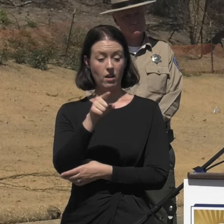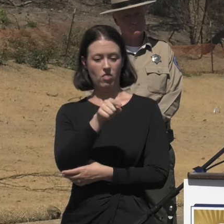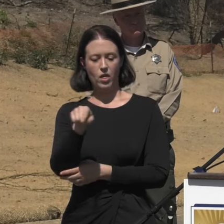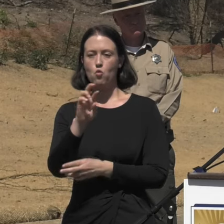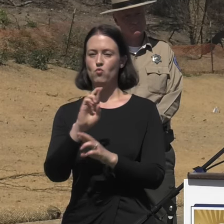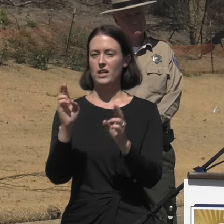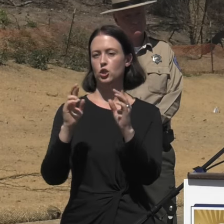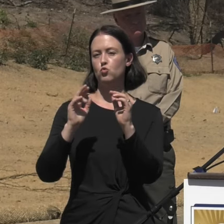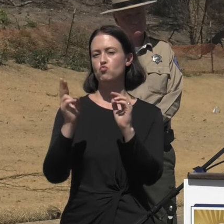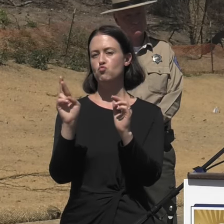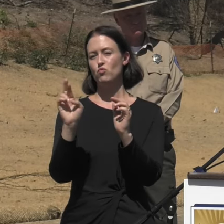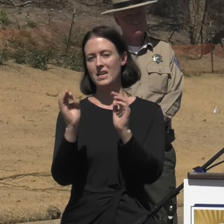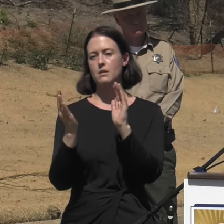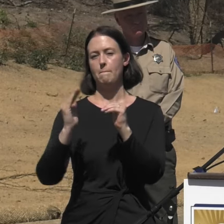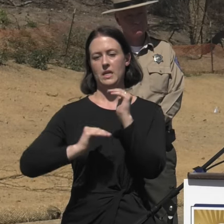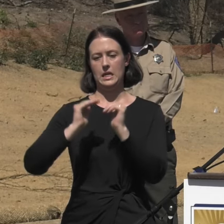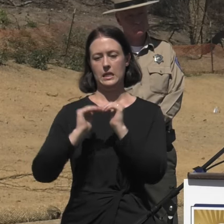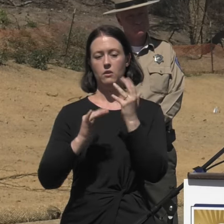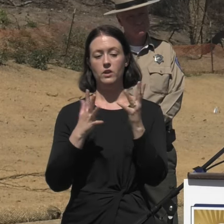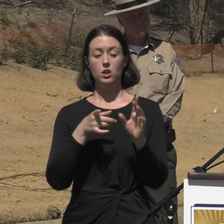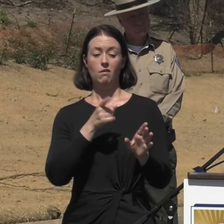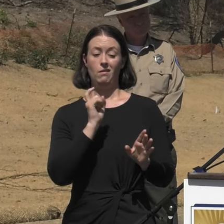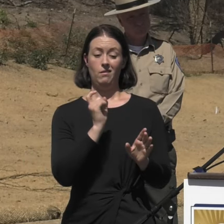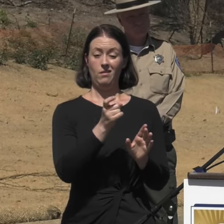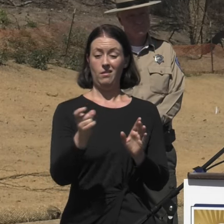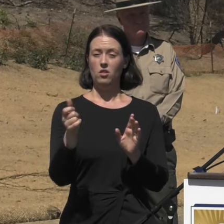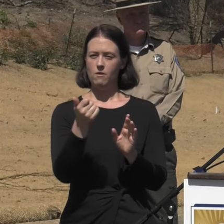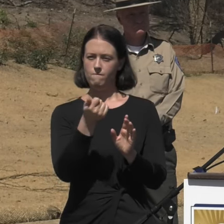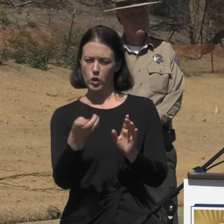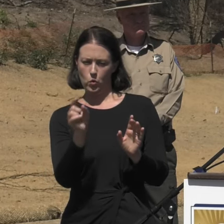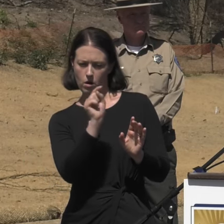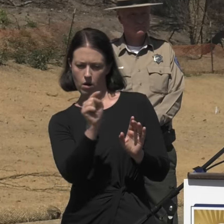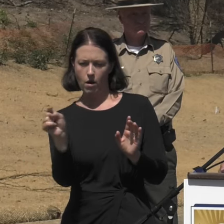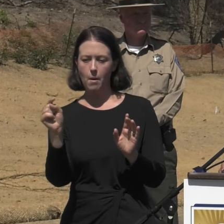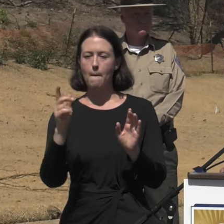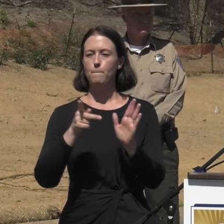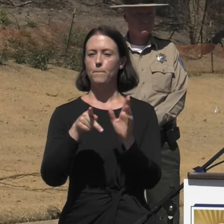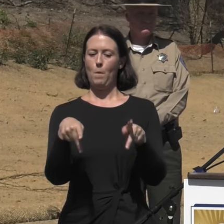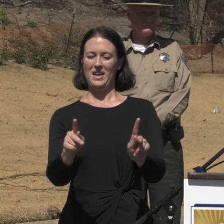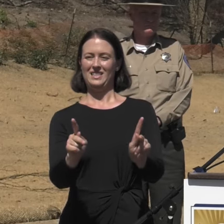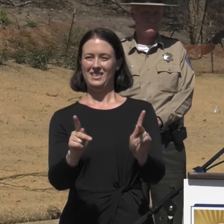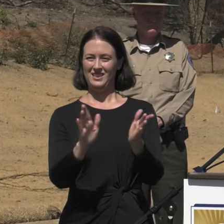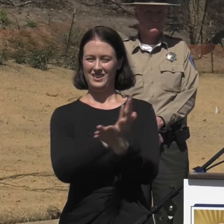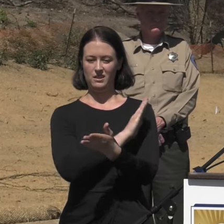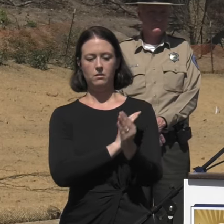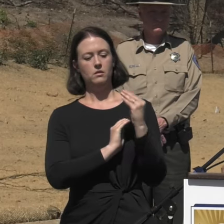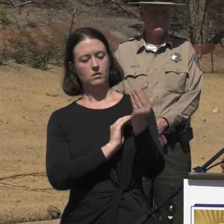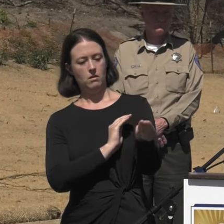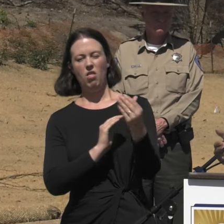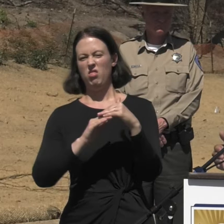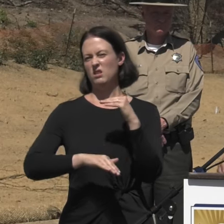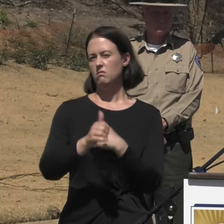In fact, we've issued the first building permits already, less than 10, but certainly the first building permits